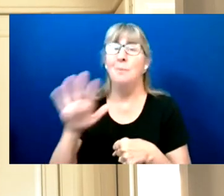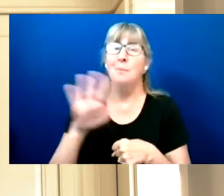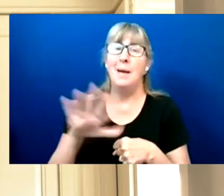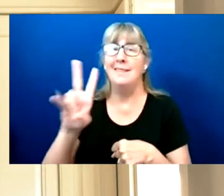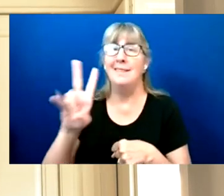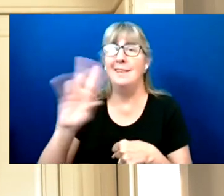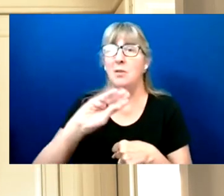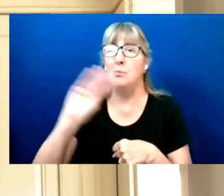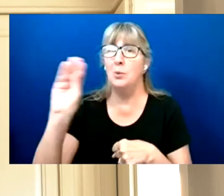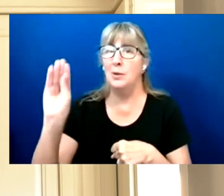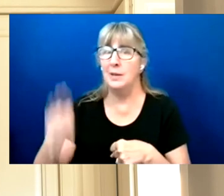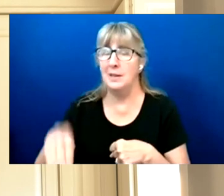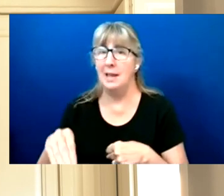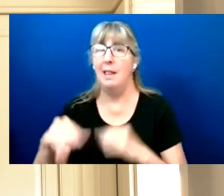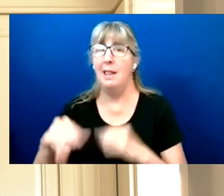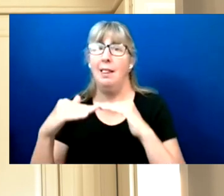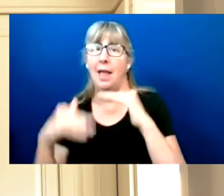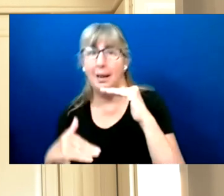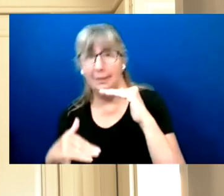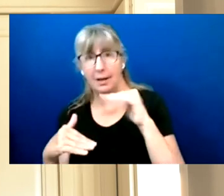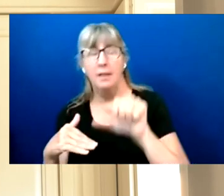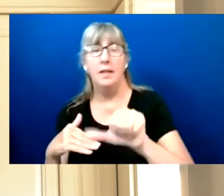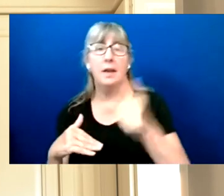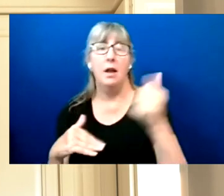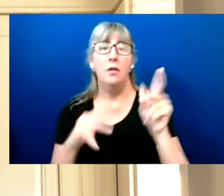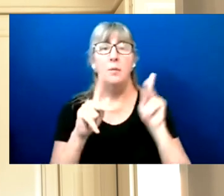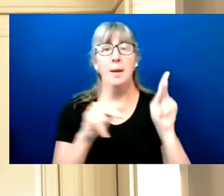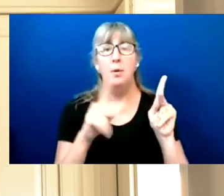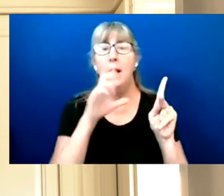lower than other people of the same age without disabilities.